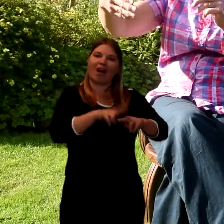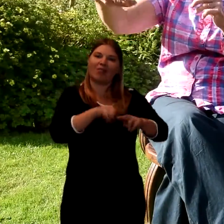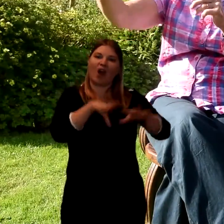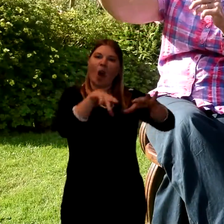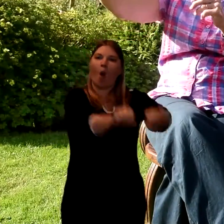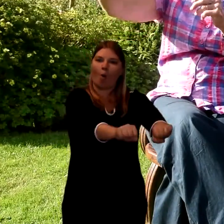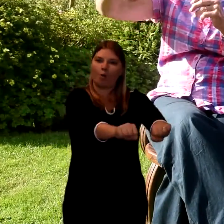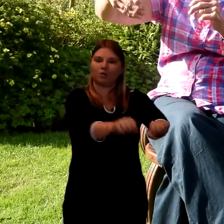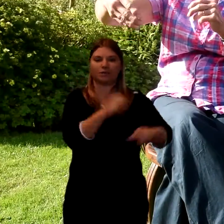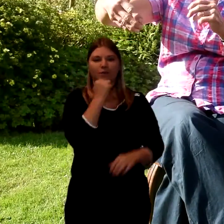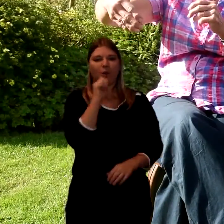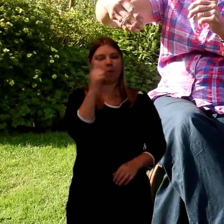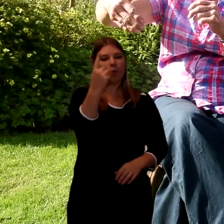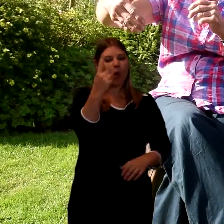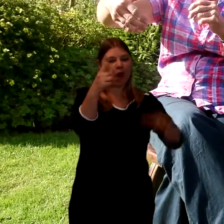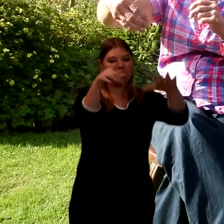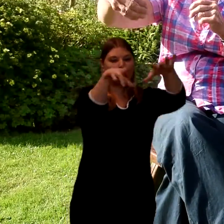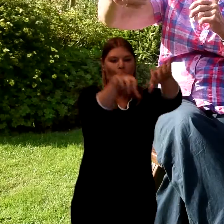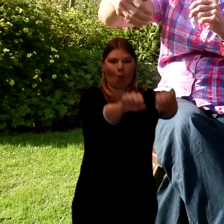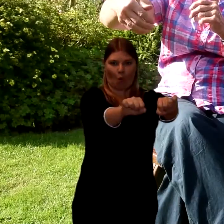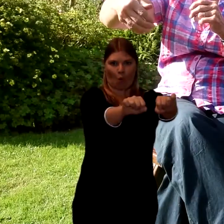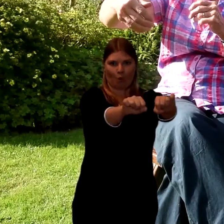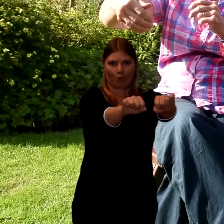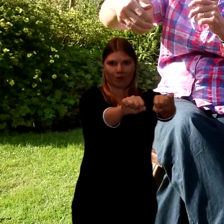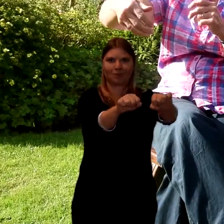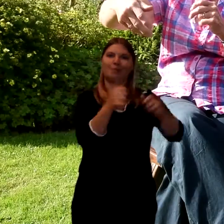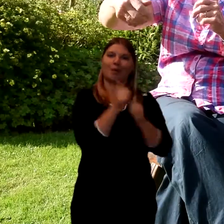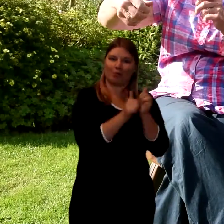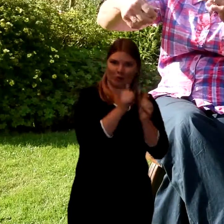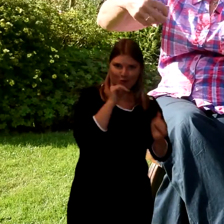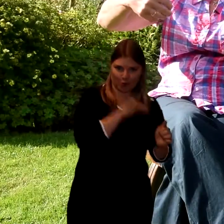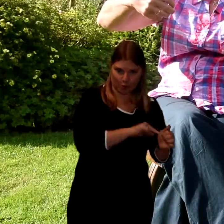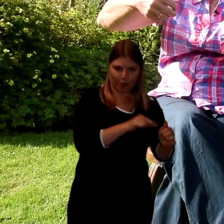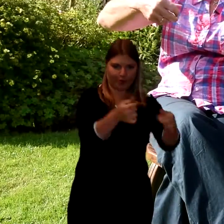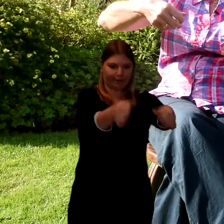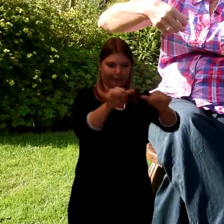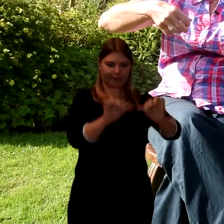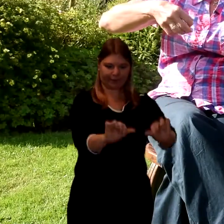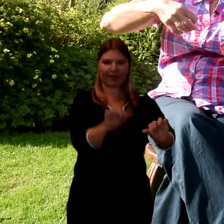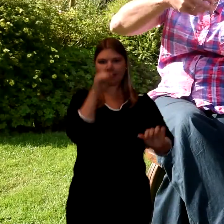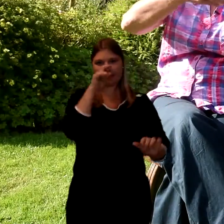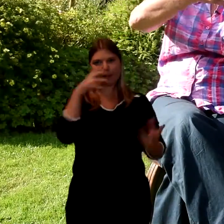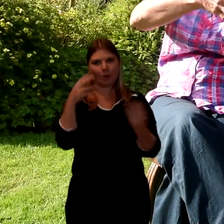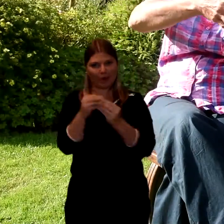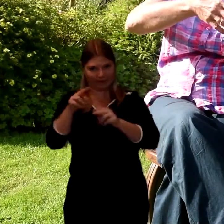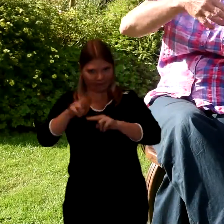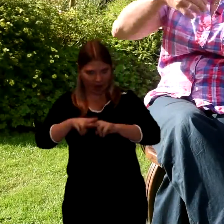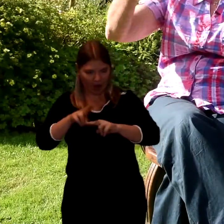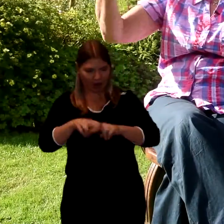So as cord number one came forward, it was his son. And then cord number two, which was my sister with my father.